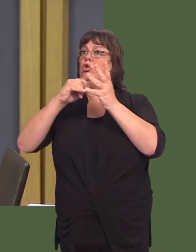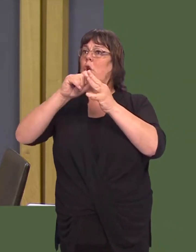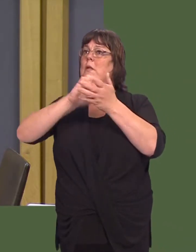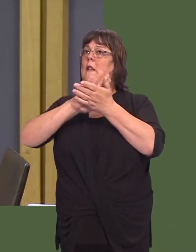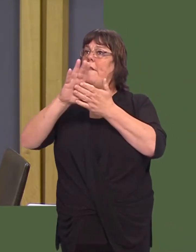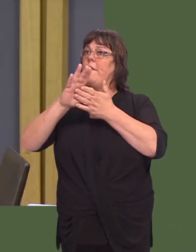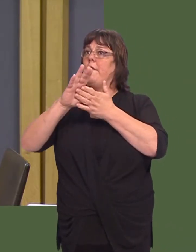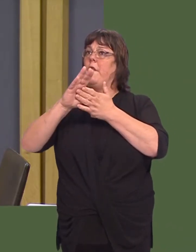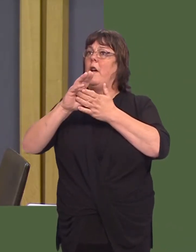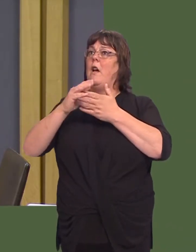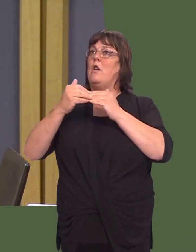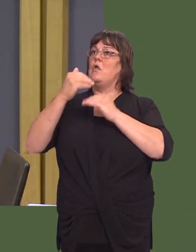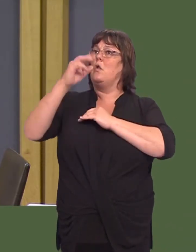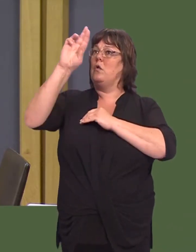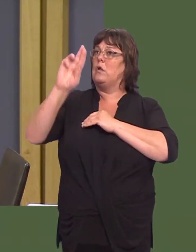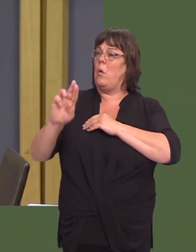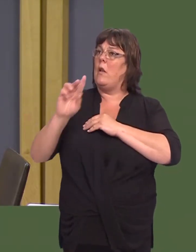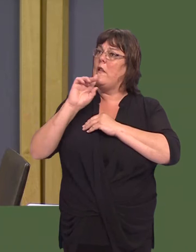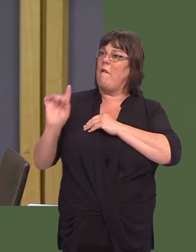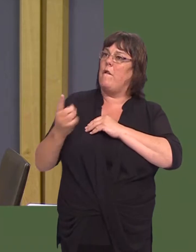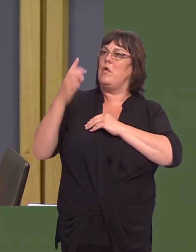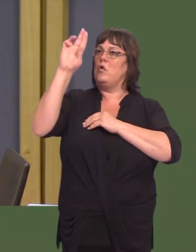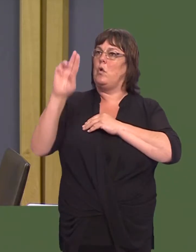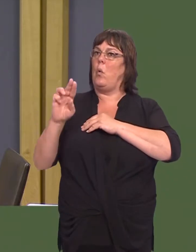constituency has become the first dementia-friendly secondary school in Wales.